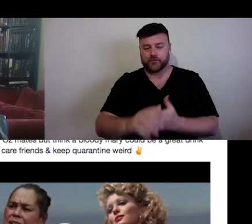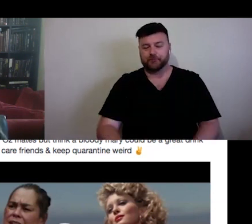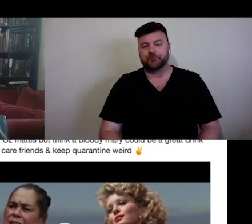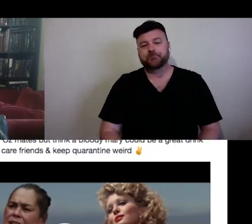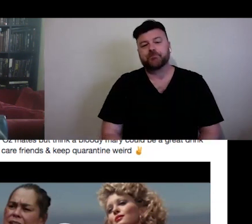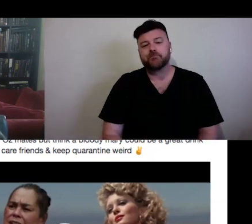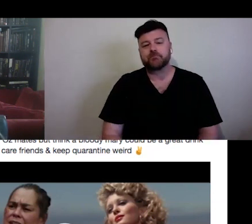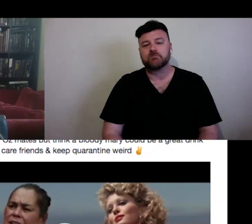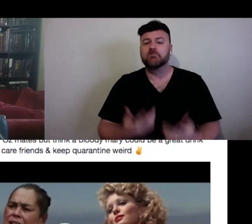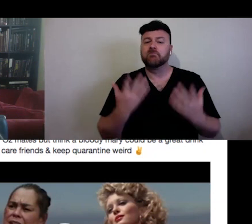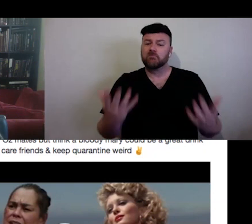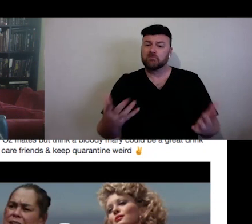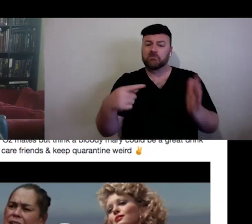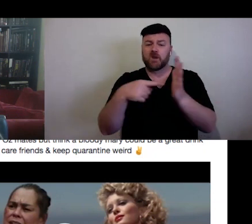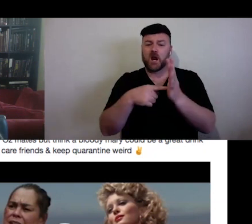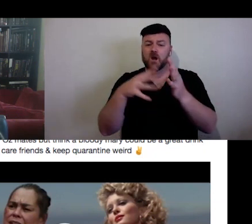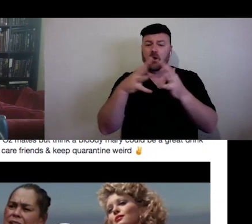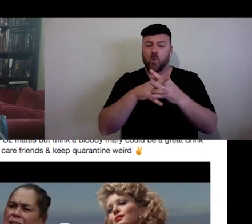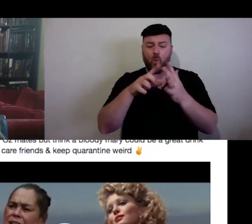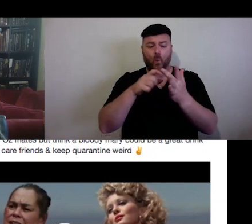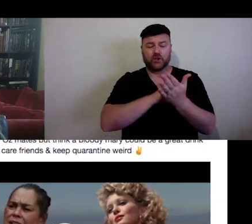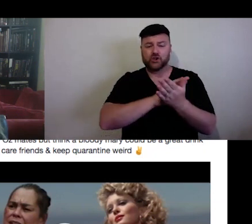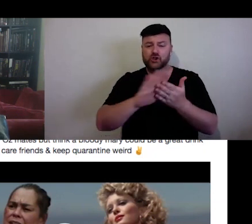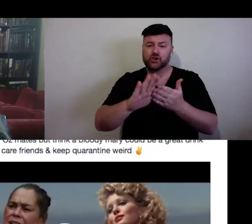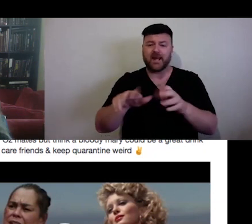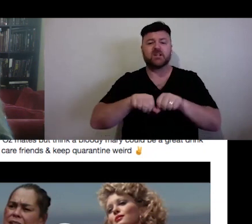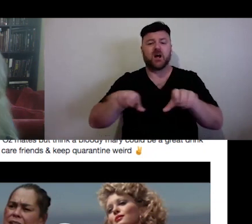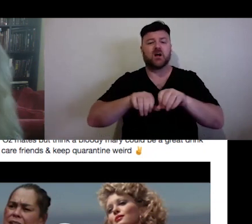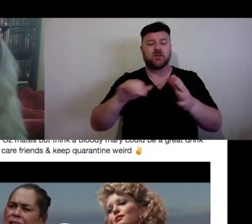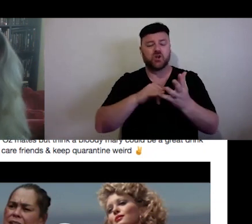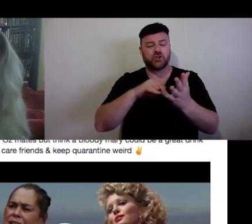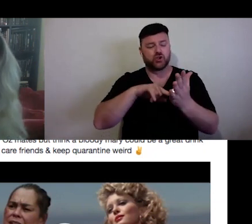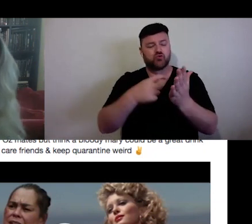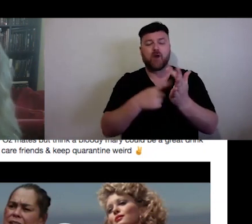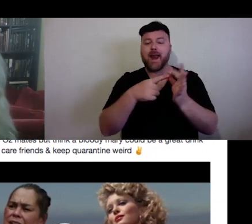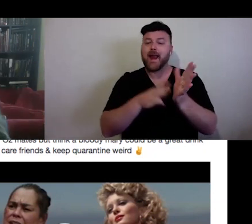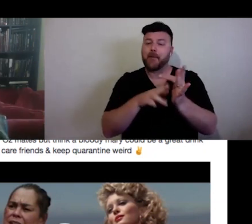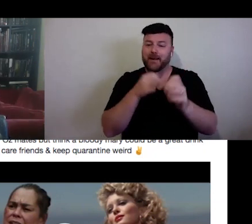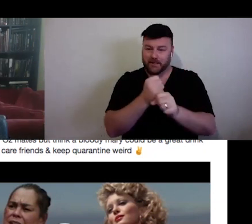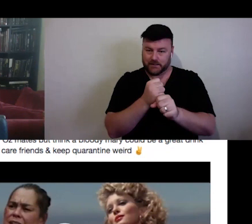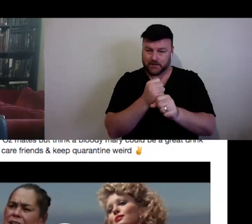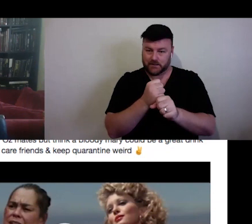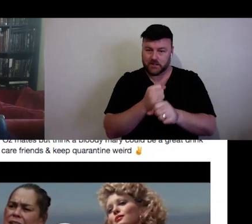Twitch is a streaming platform predominantly a games audience.